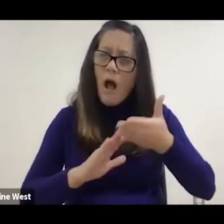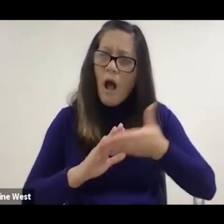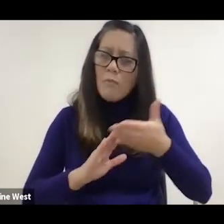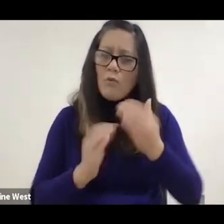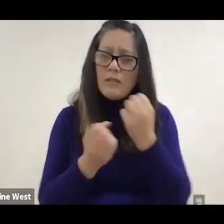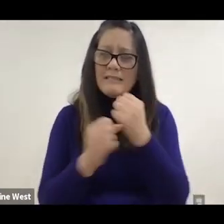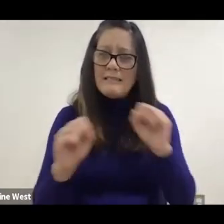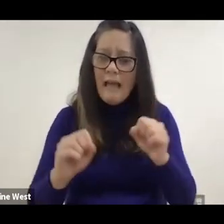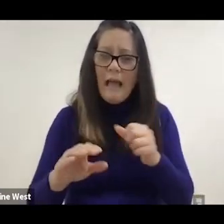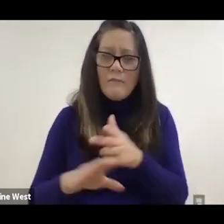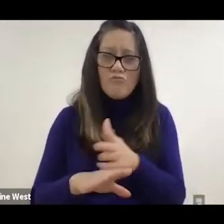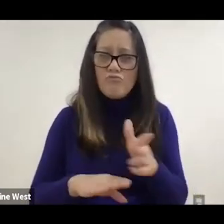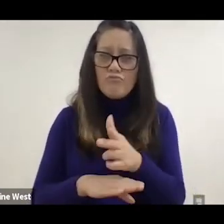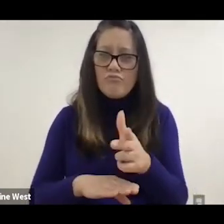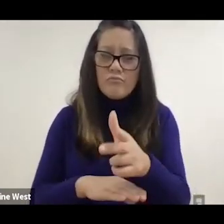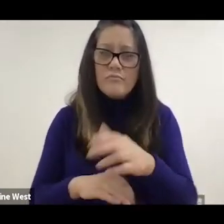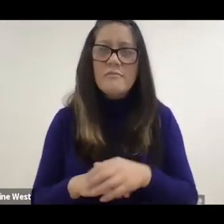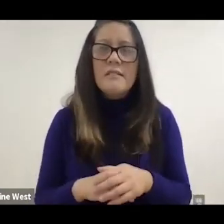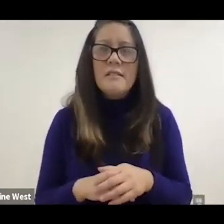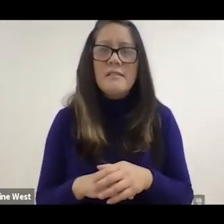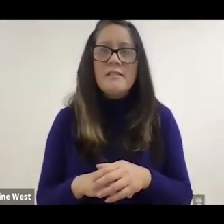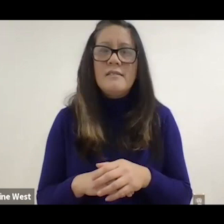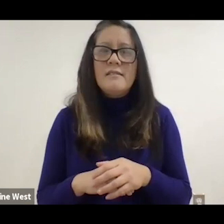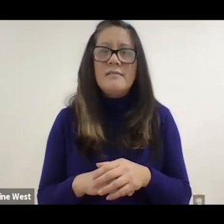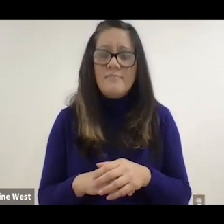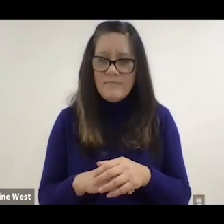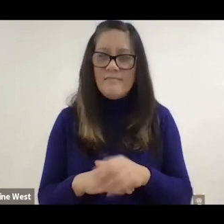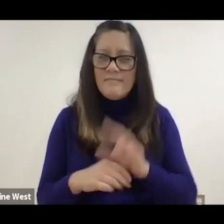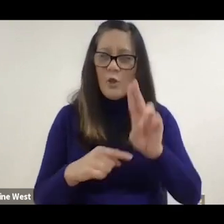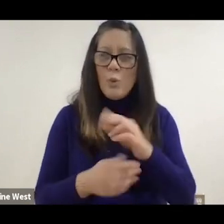of someone's ability to use a joystick. That's when he discovered the